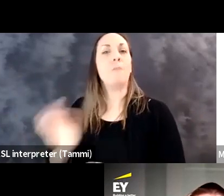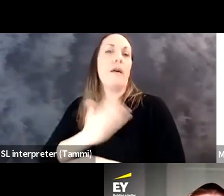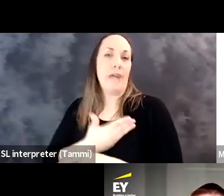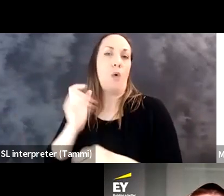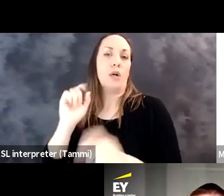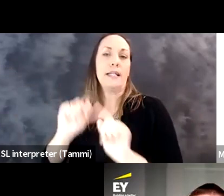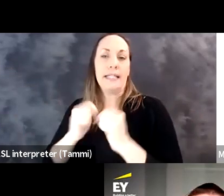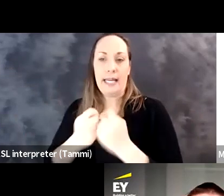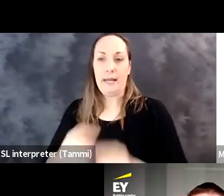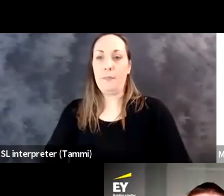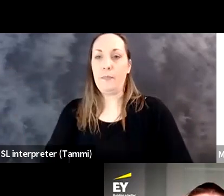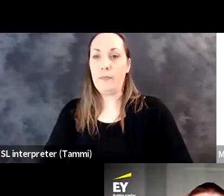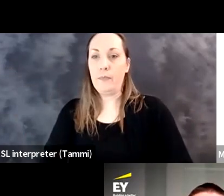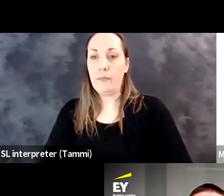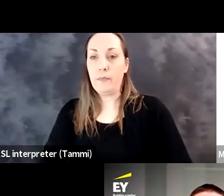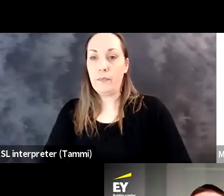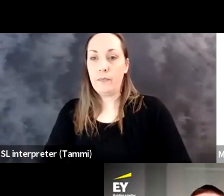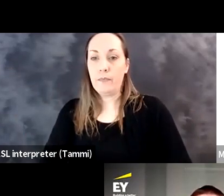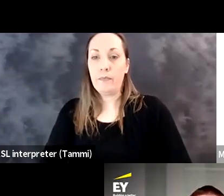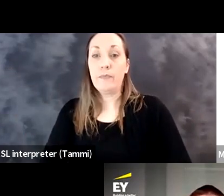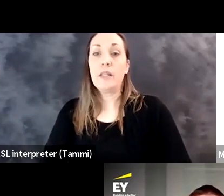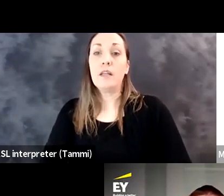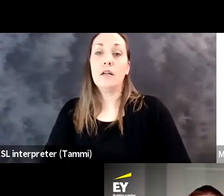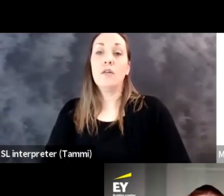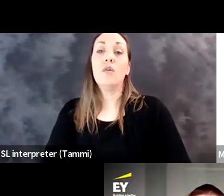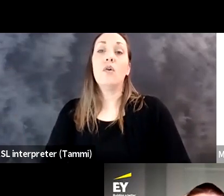productive member of our teams.